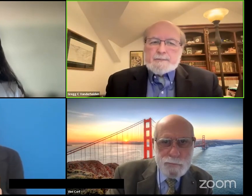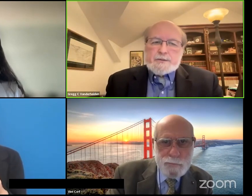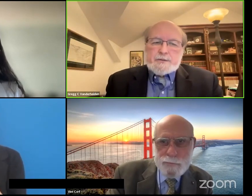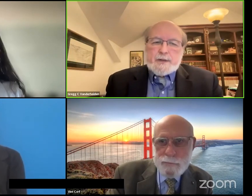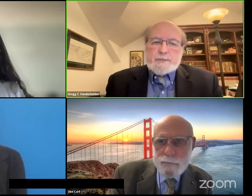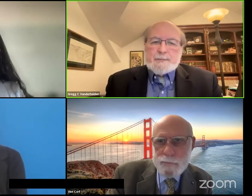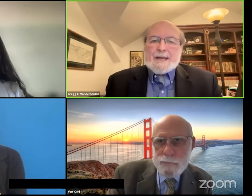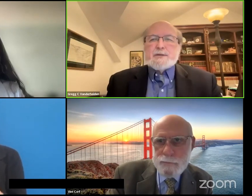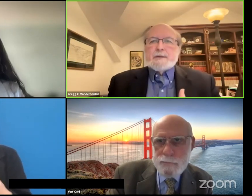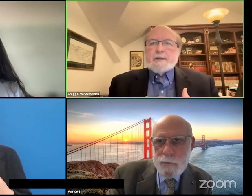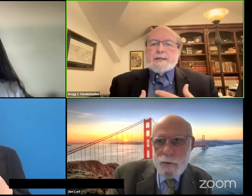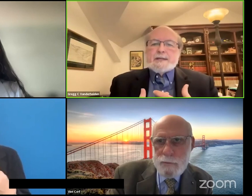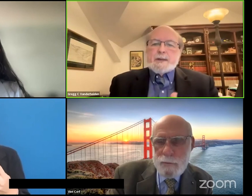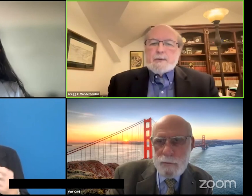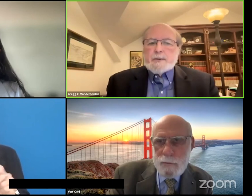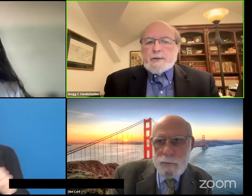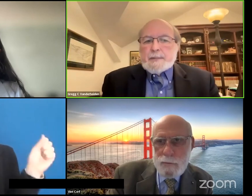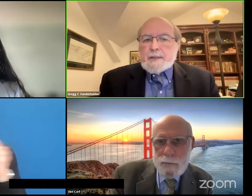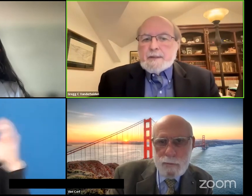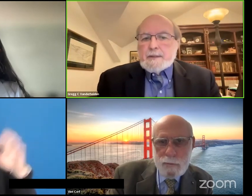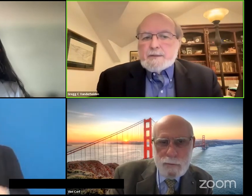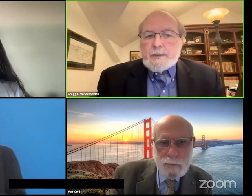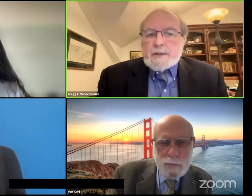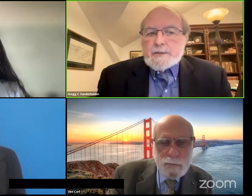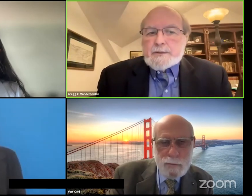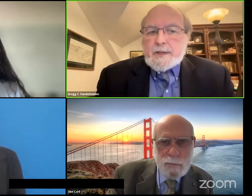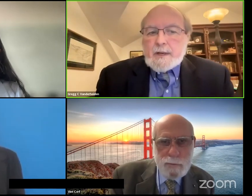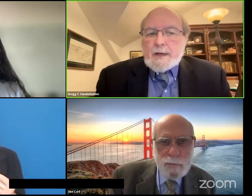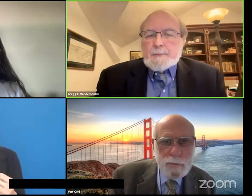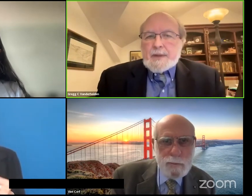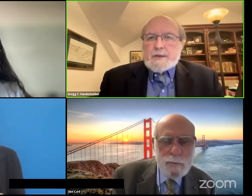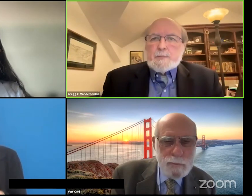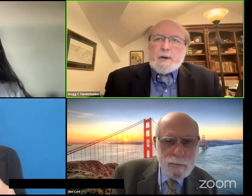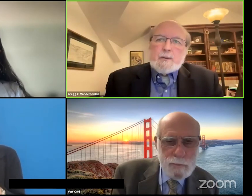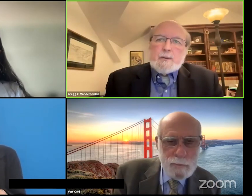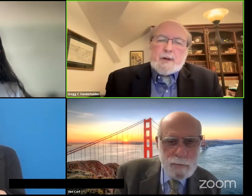First to try to imagine and guesstimate where we're going to be in 20 years and then tomorrow